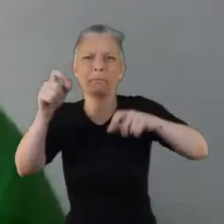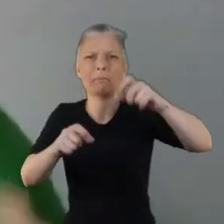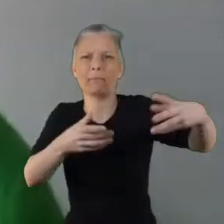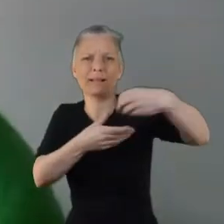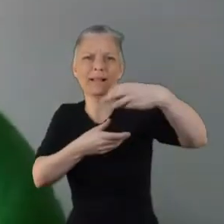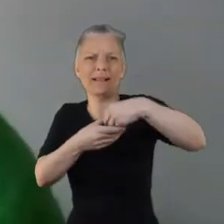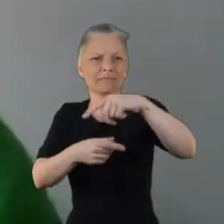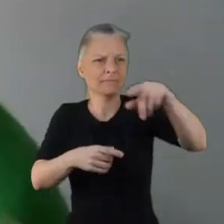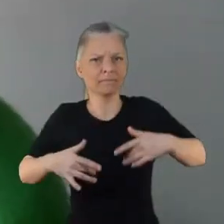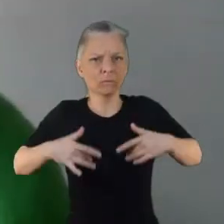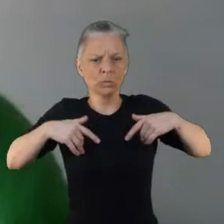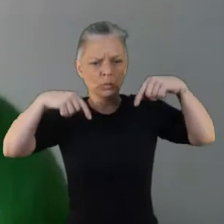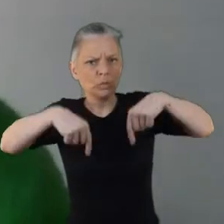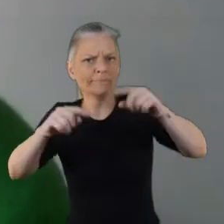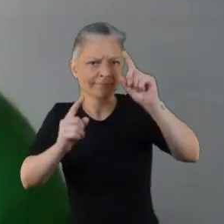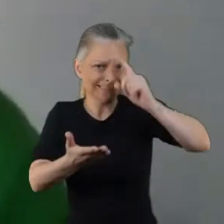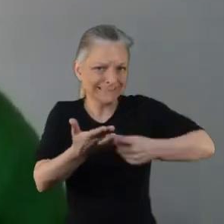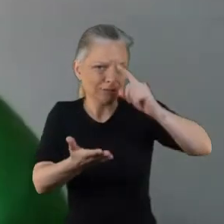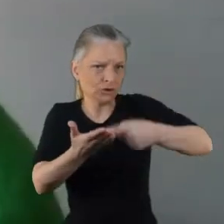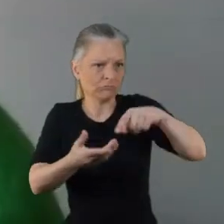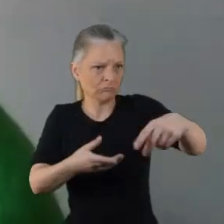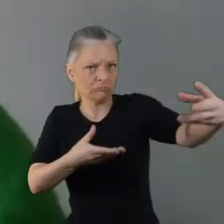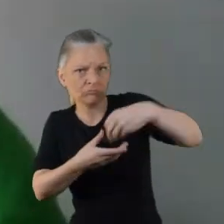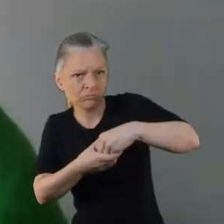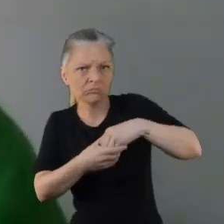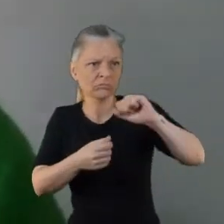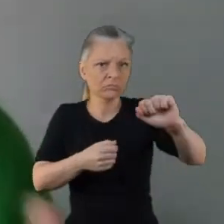Giving people options is just really important and they've done this so that we could get